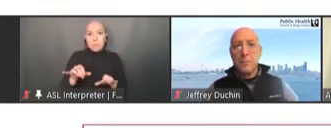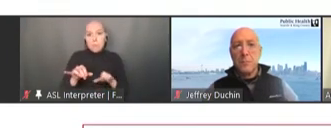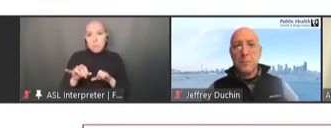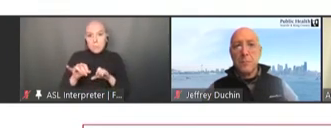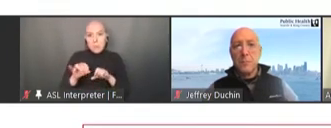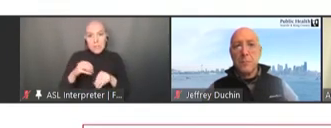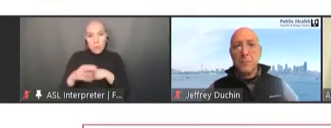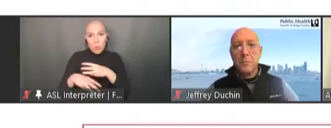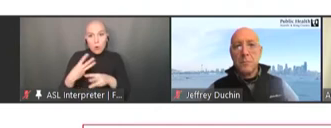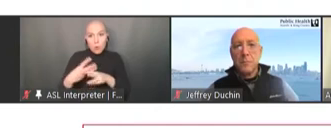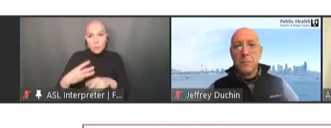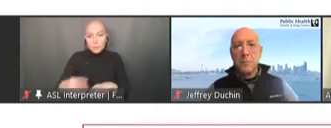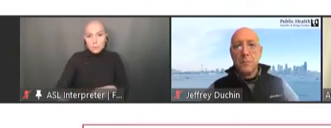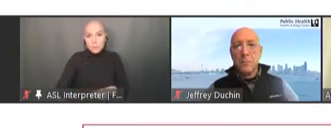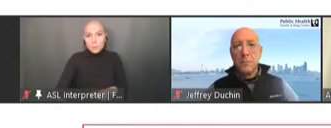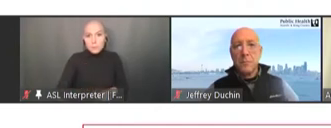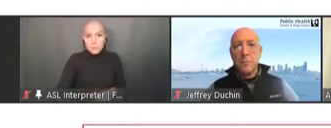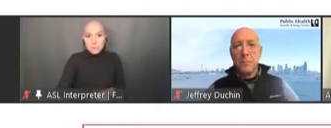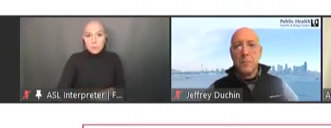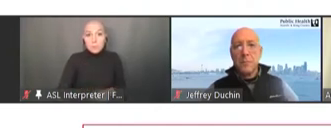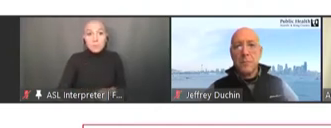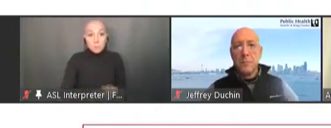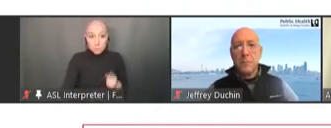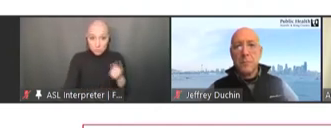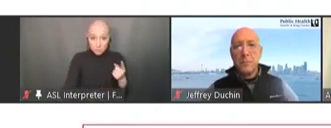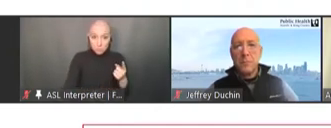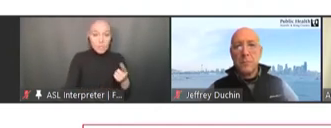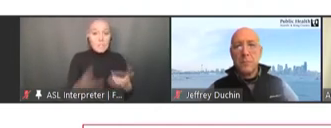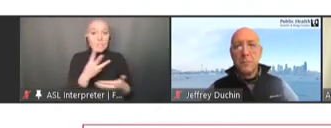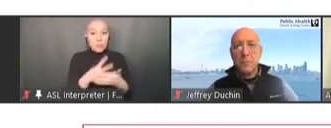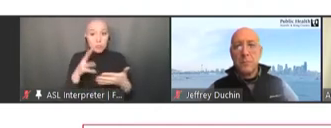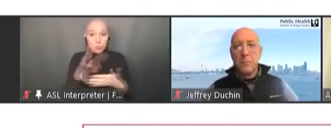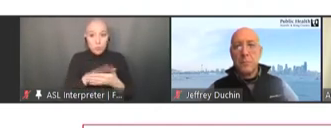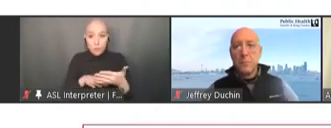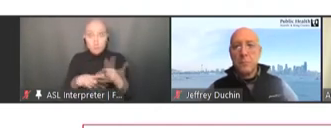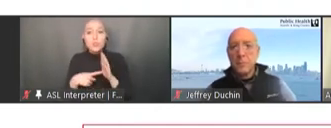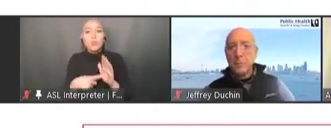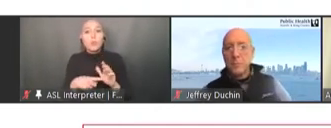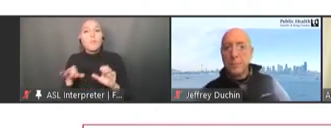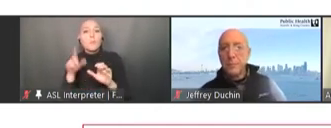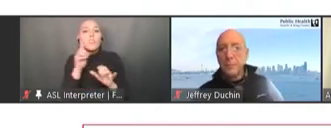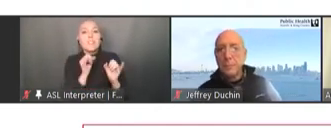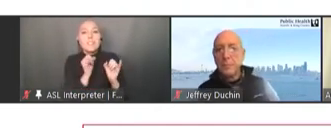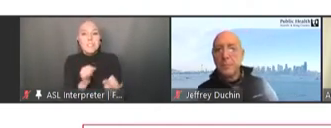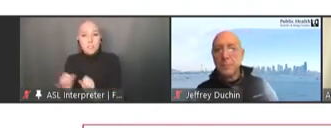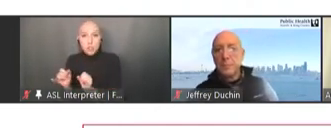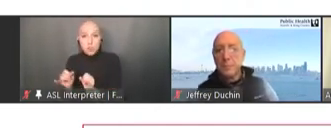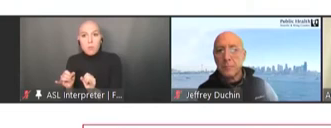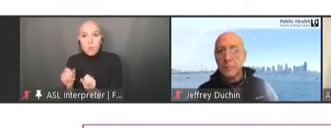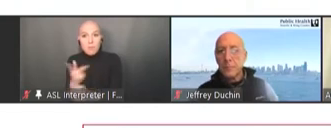So these are graphs that show the performance of individual vaccines. So we took DTP3 and Measles